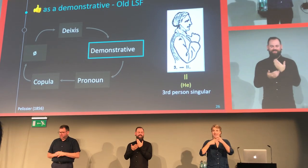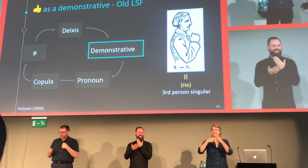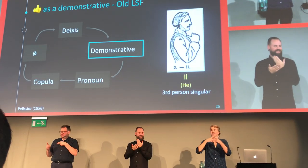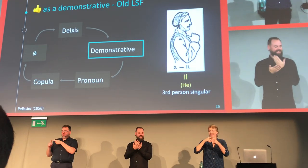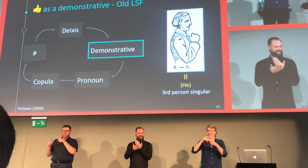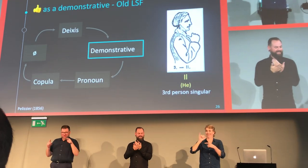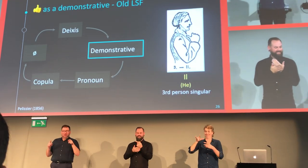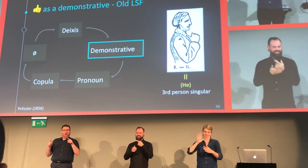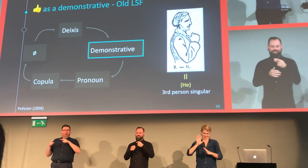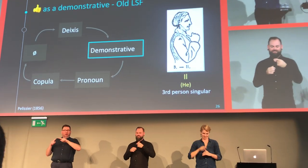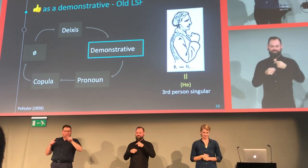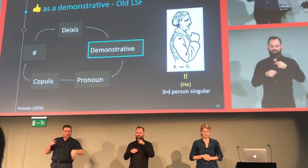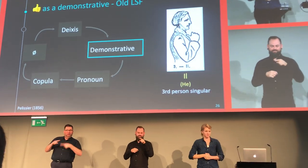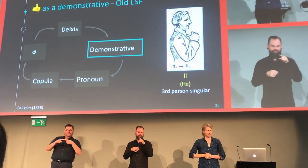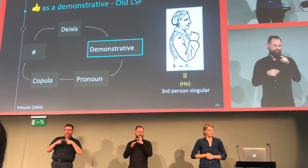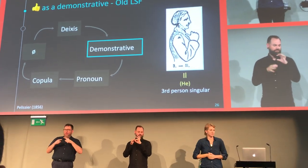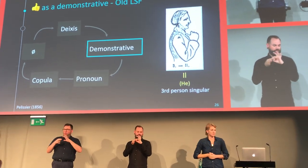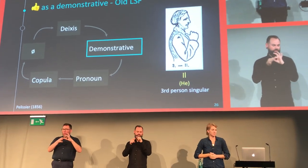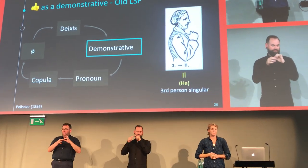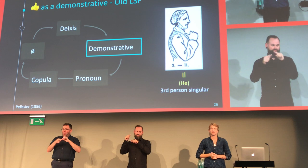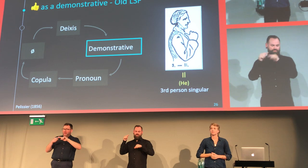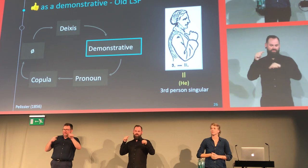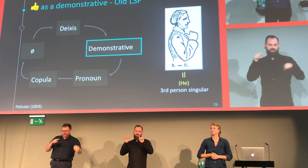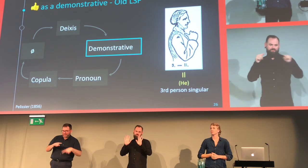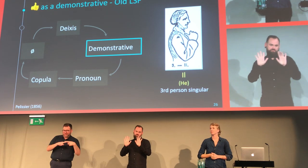So this is the first stage of the copular cycle.